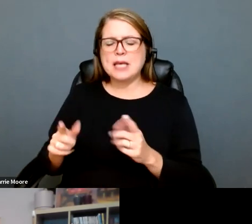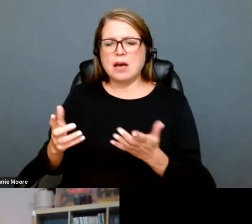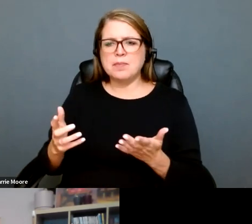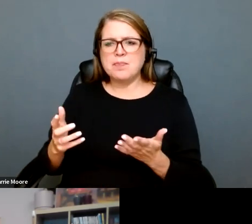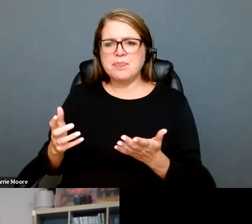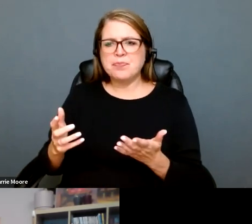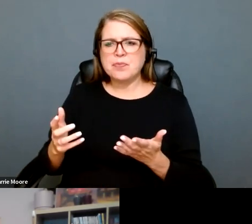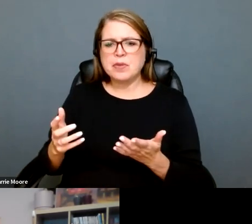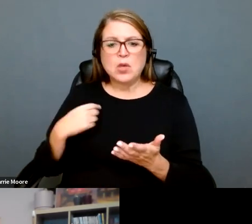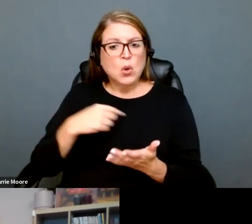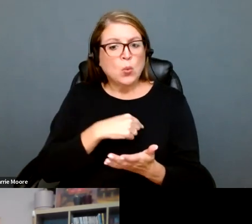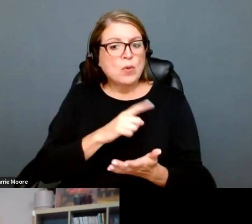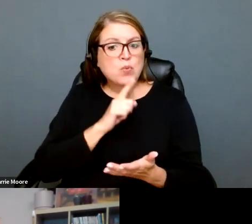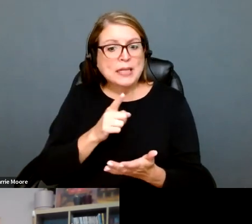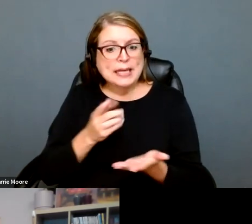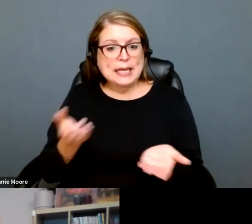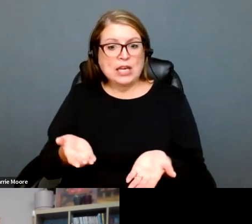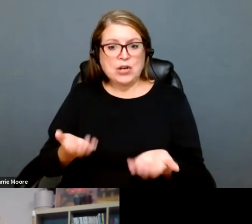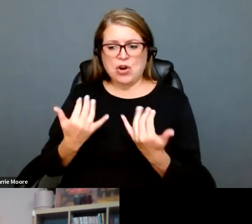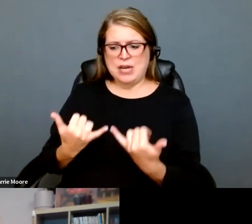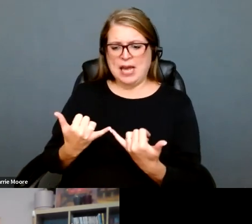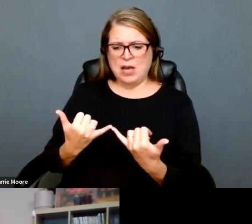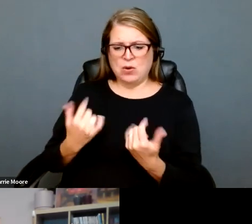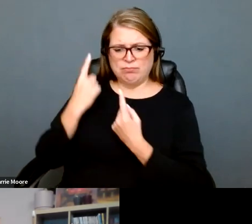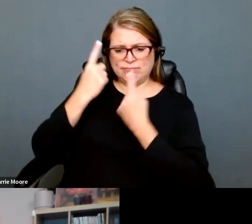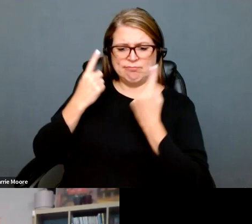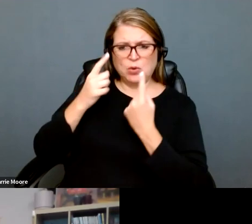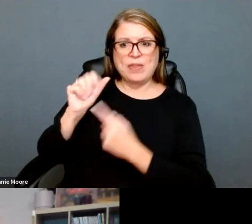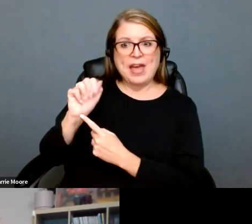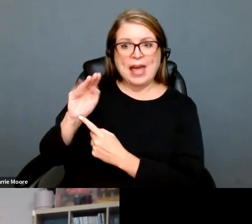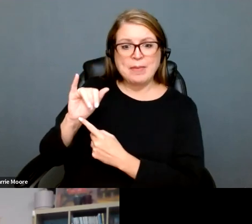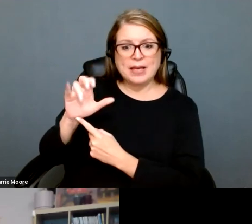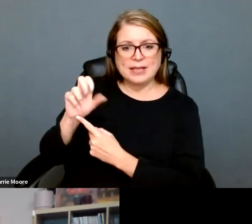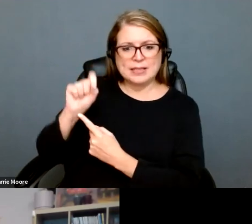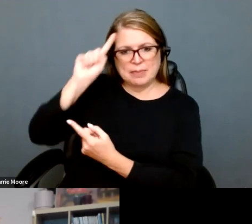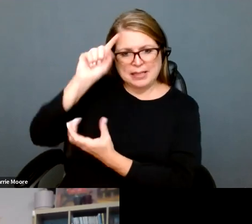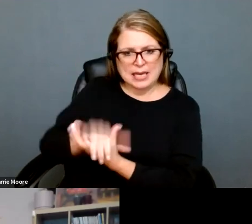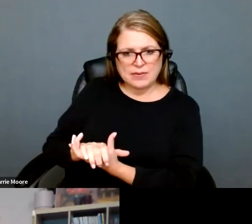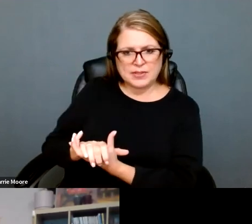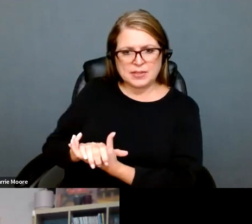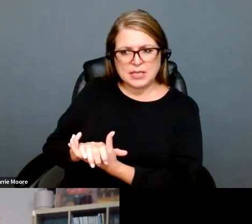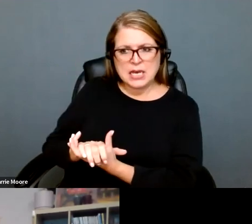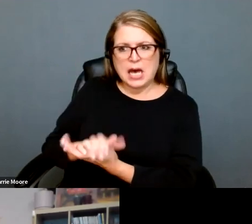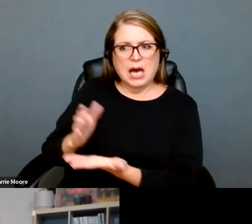on getting Amicus briefs into the Idaho Supreme Court which will finally decide this question